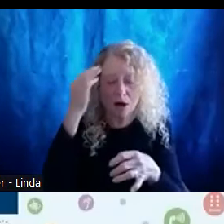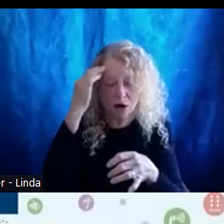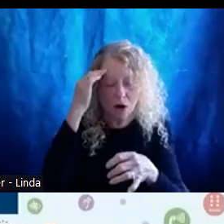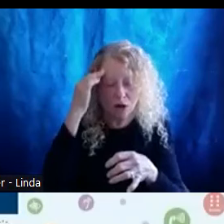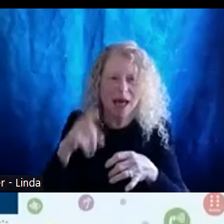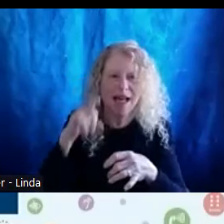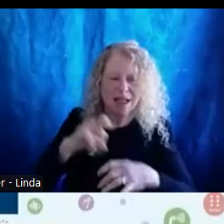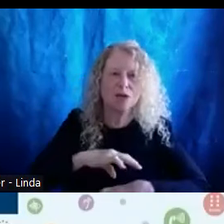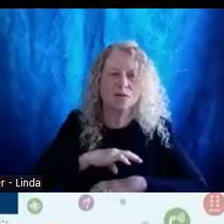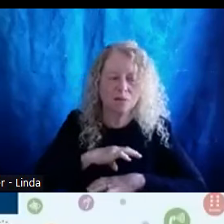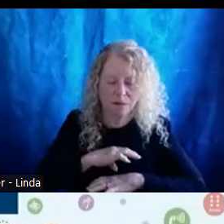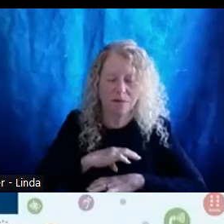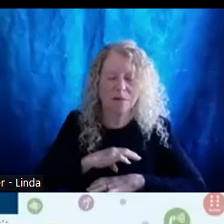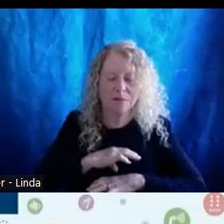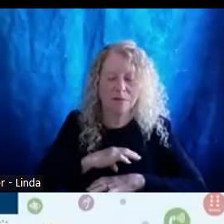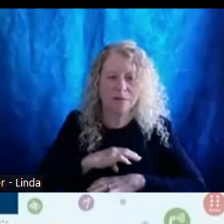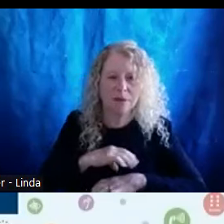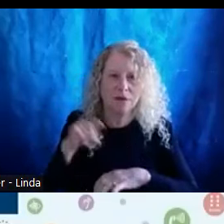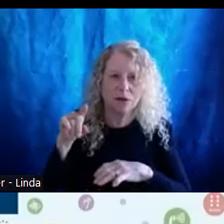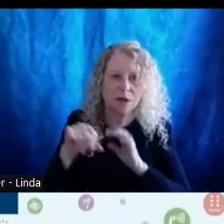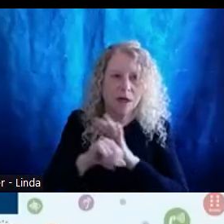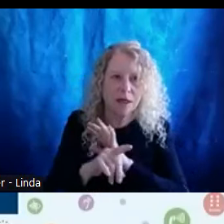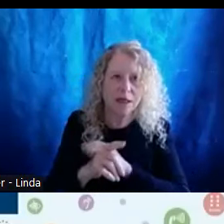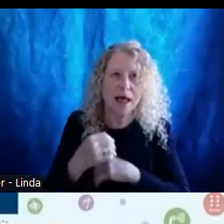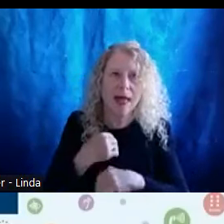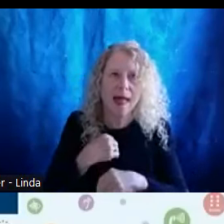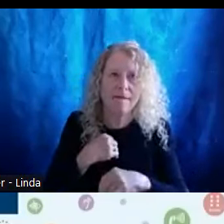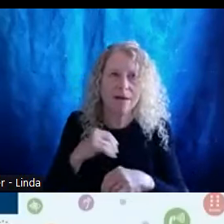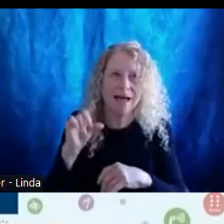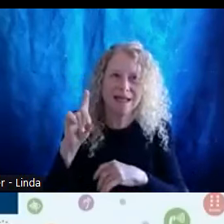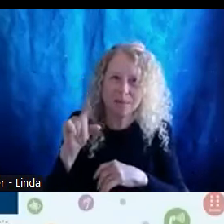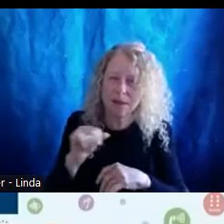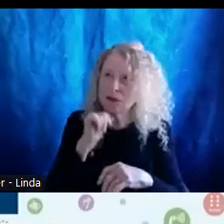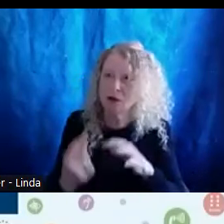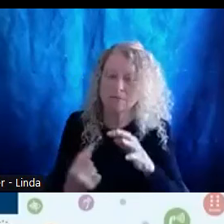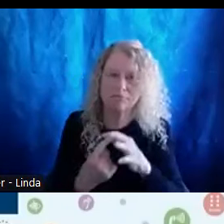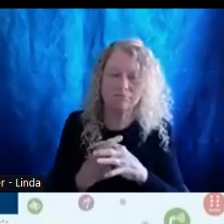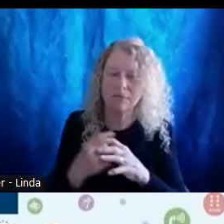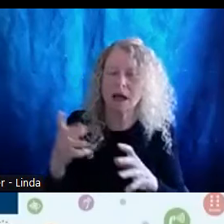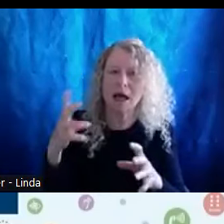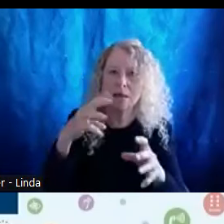Erin identifies as having non apparent disabilities and as part of the LGBTQIA+ community.